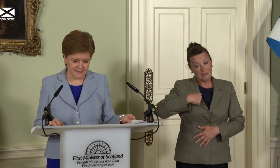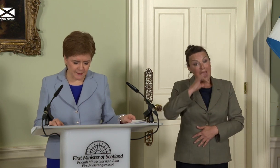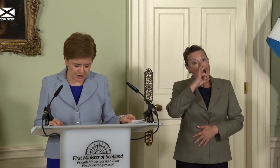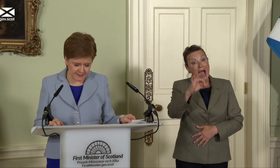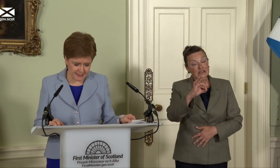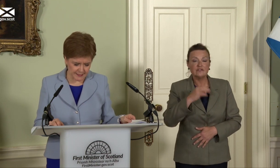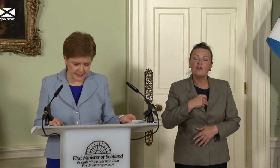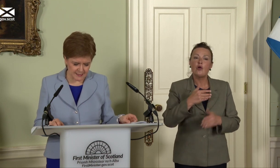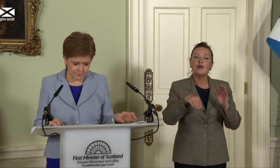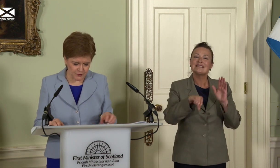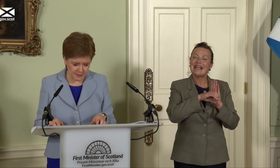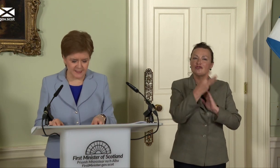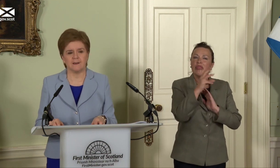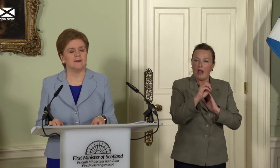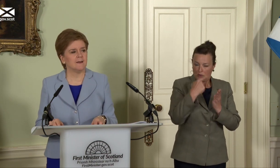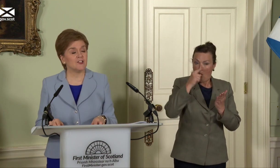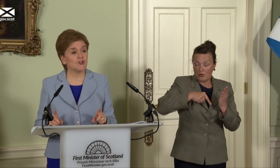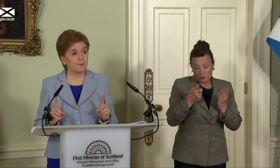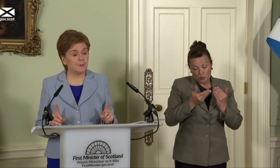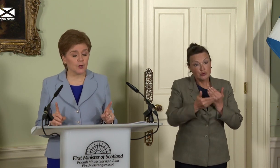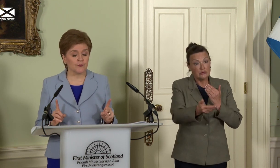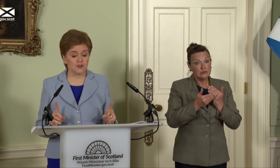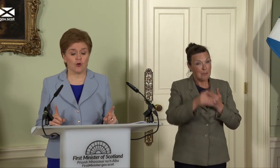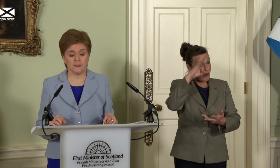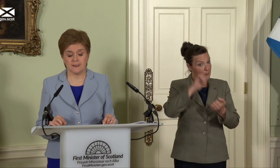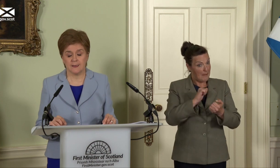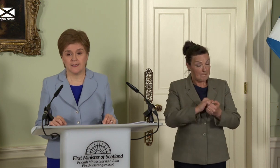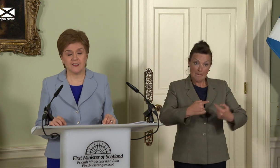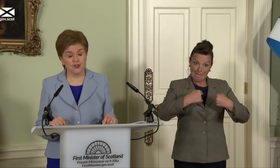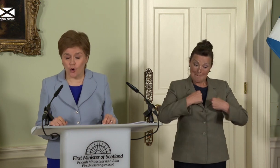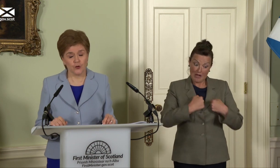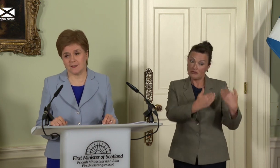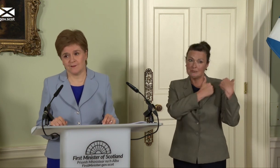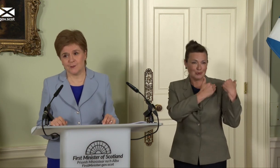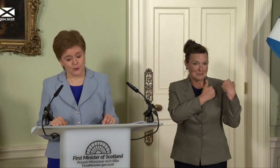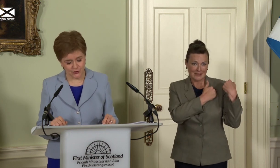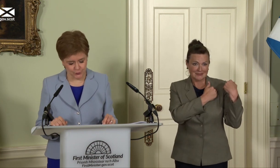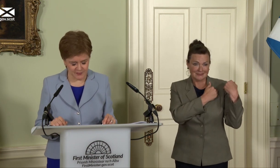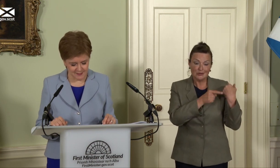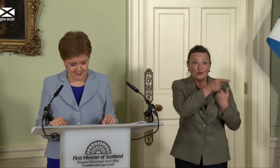democratically elected First Minister, is to the people of Scotland – it is not to Boris Johnson